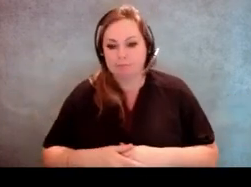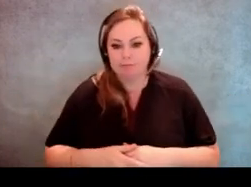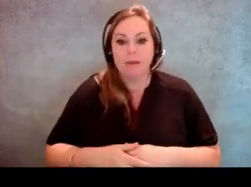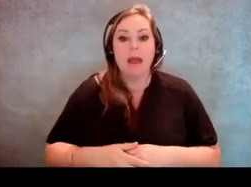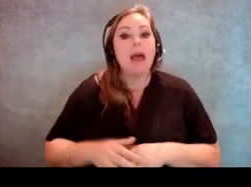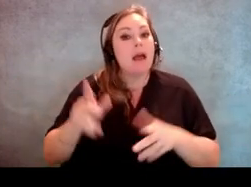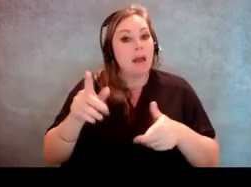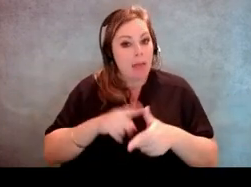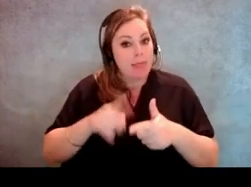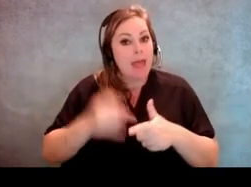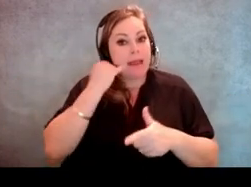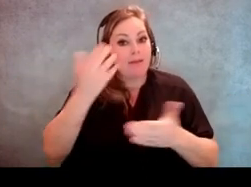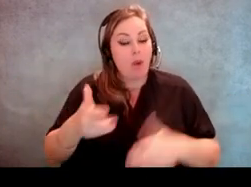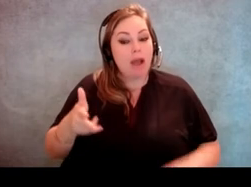that machine will be brought out to the voter